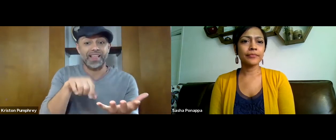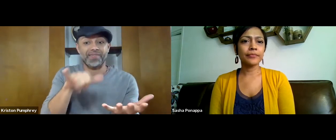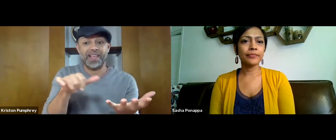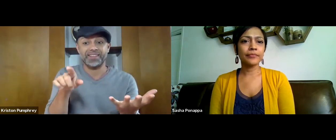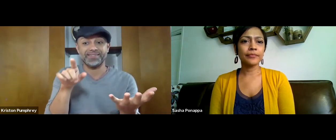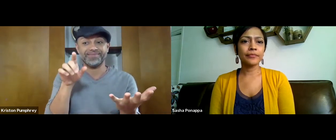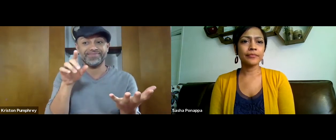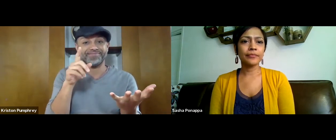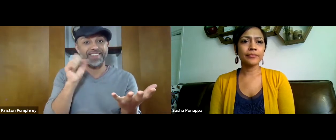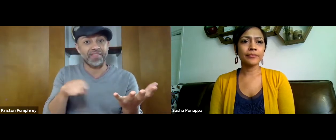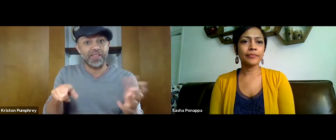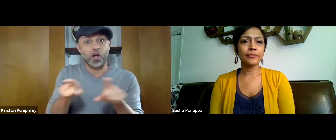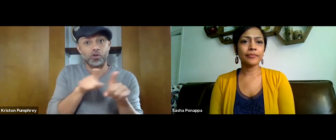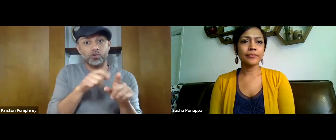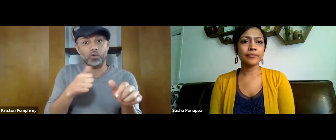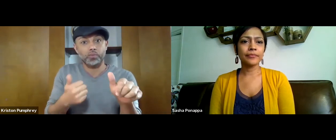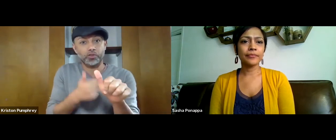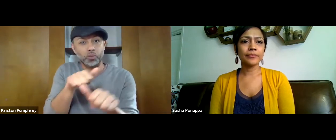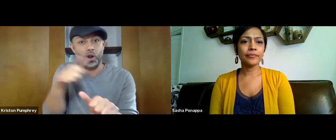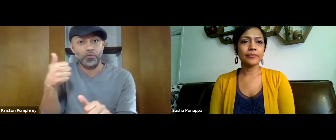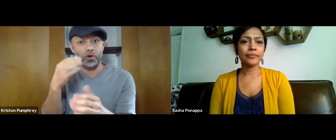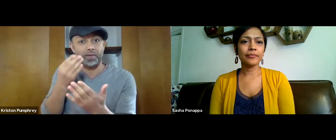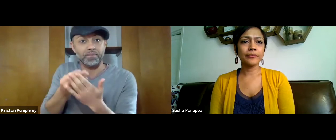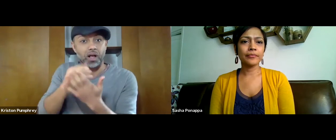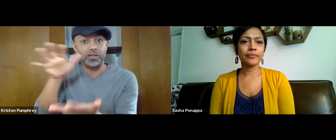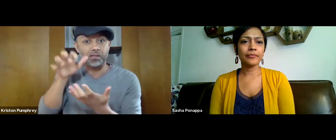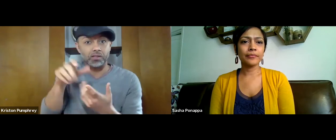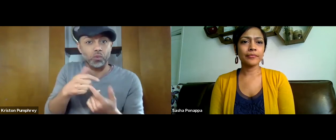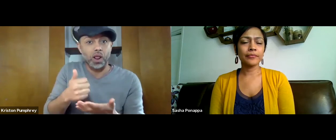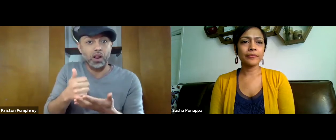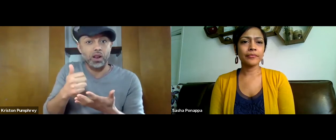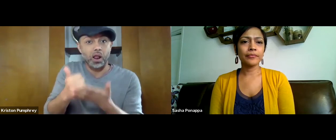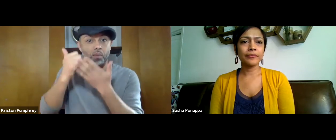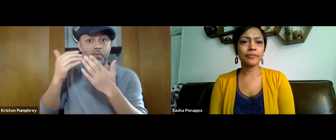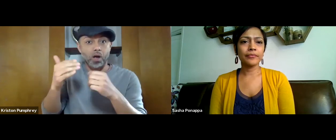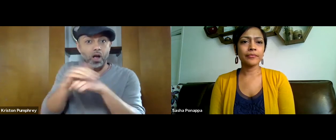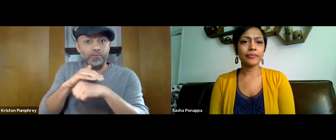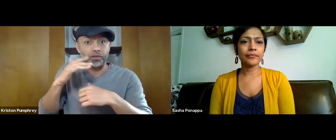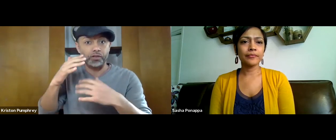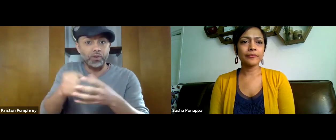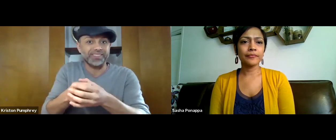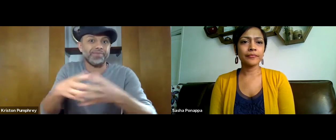and they're hoping to get those funds, can they also pursue other funds